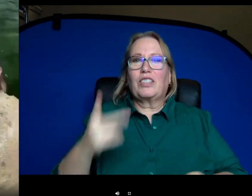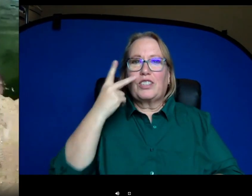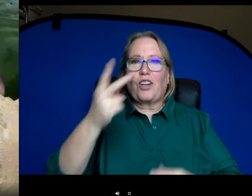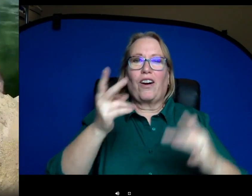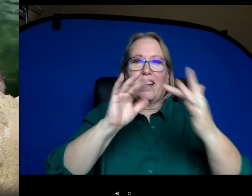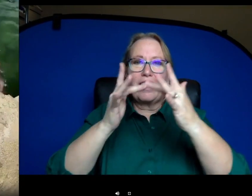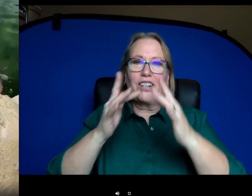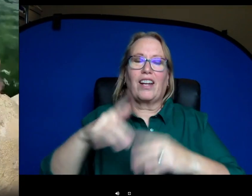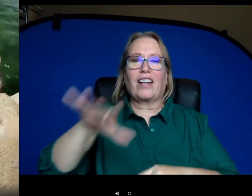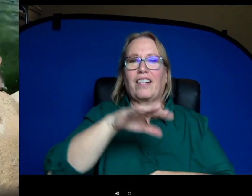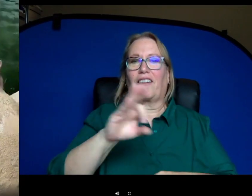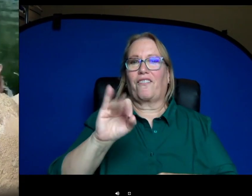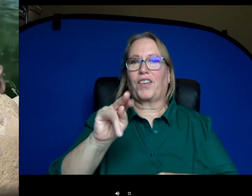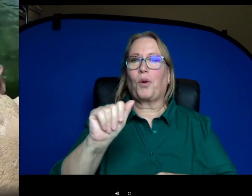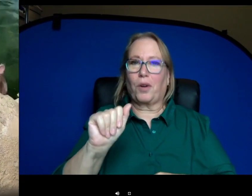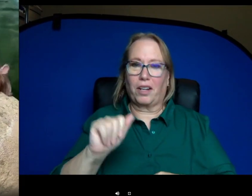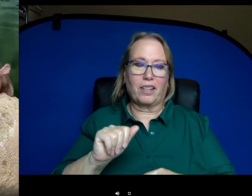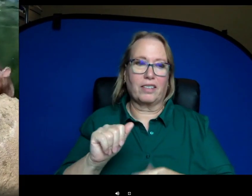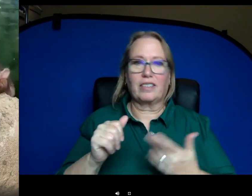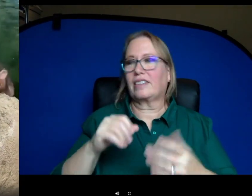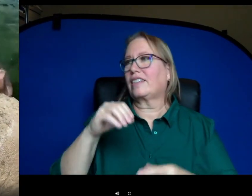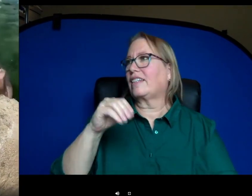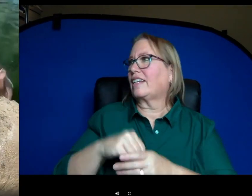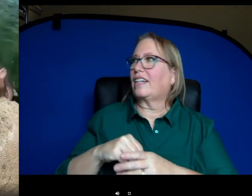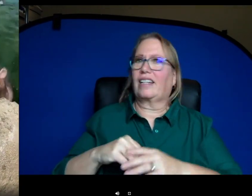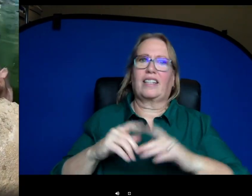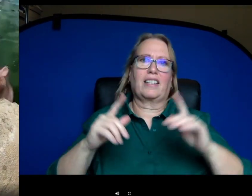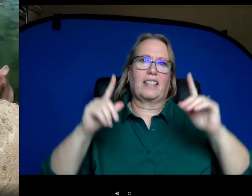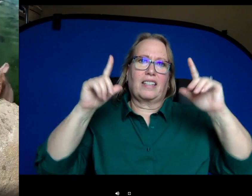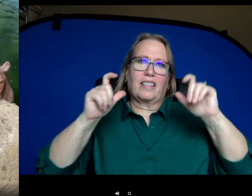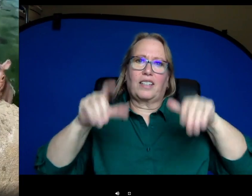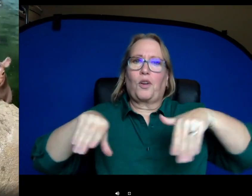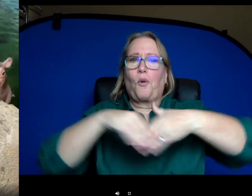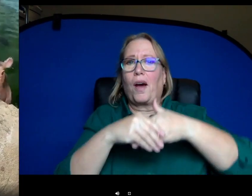Internet of Fiona being um in engagement photos and